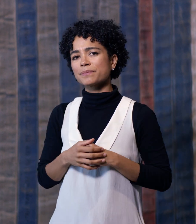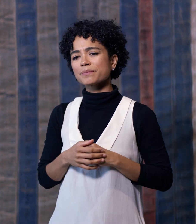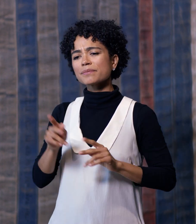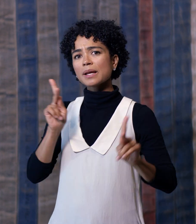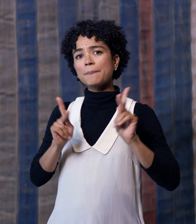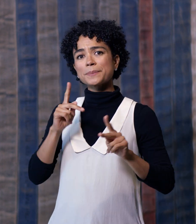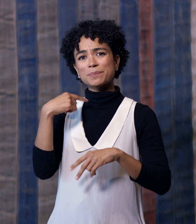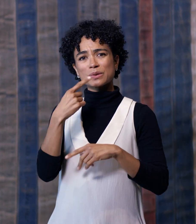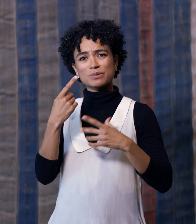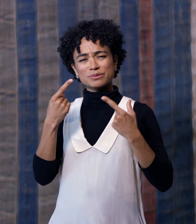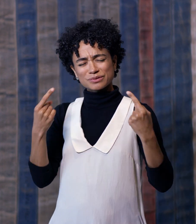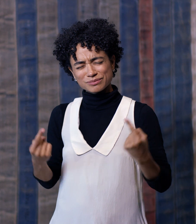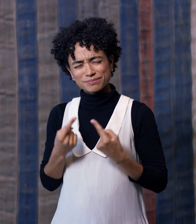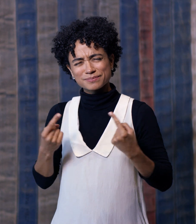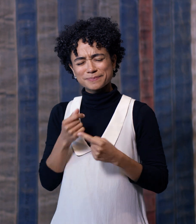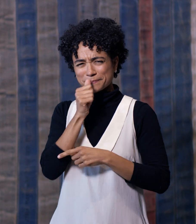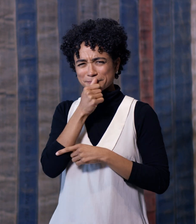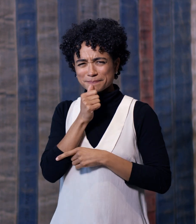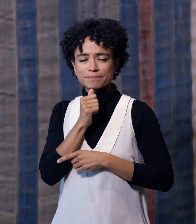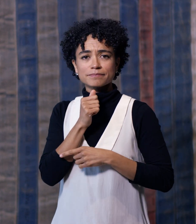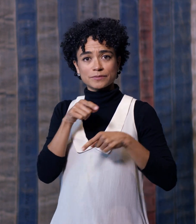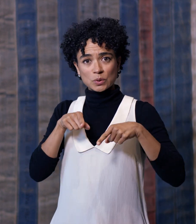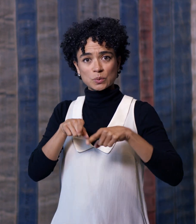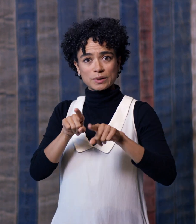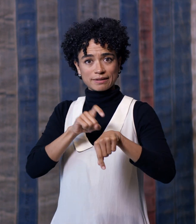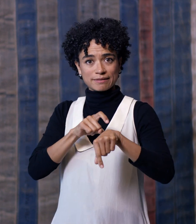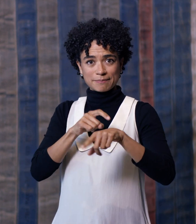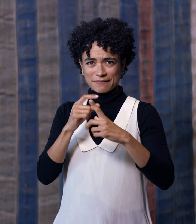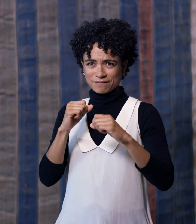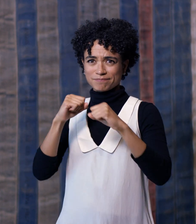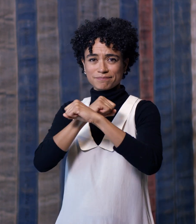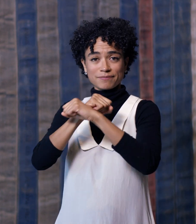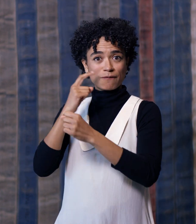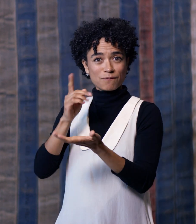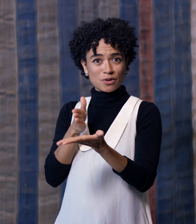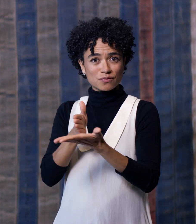People who were struggling to fight for their rights—